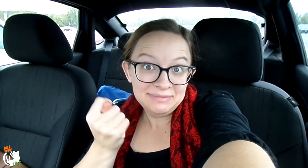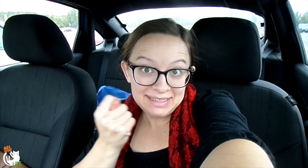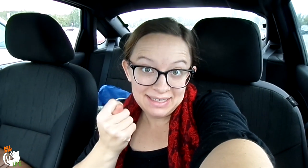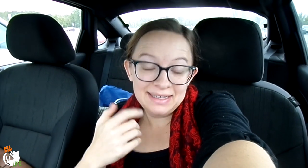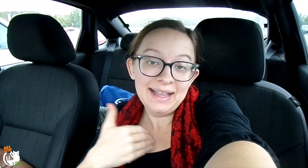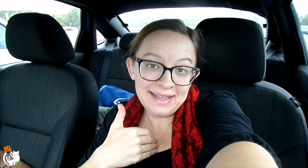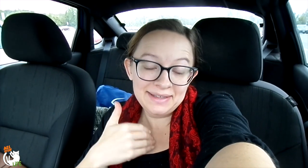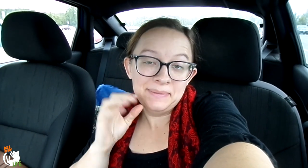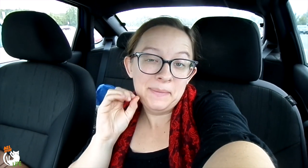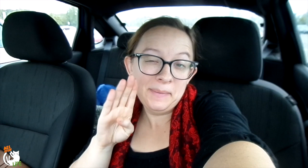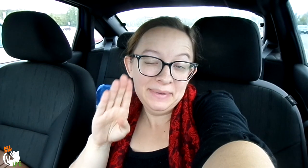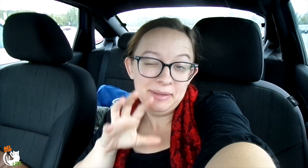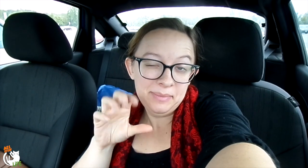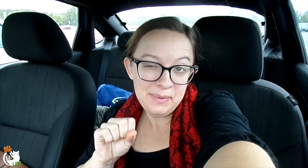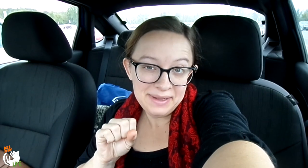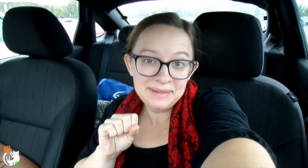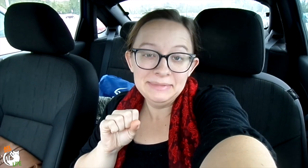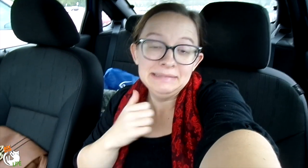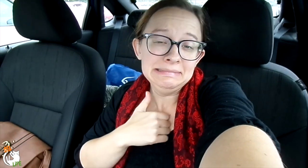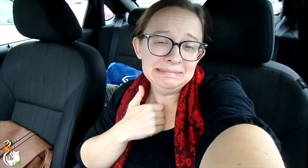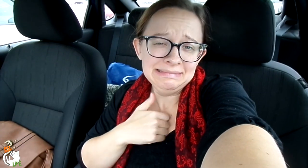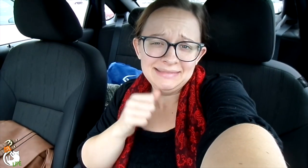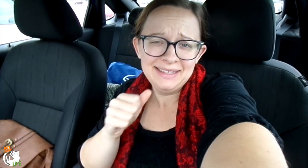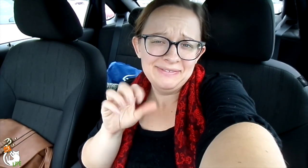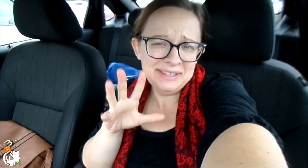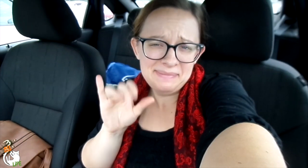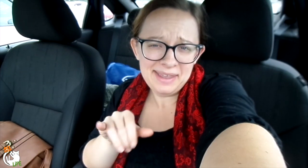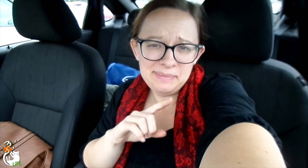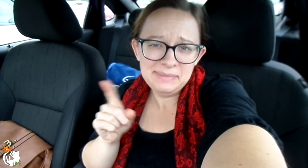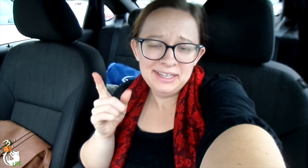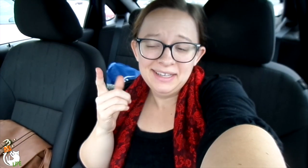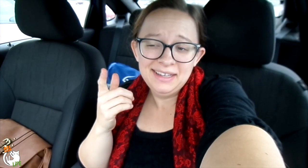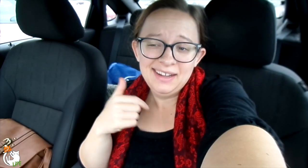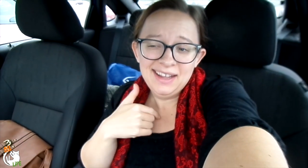Tuesday had an OB appointment. Sorry we didn't get to film,